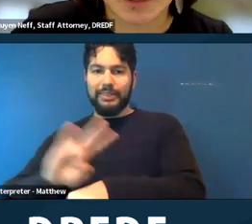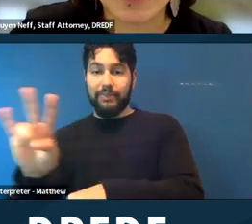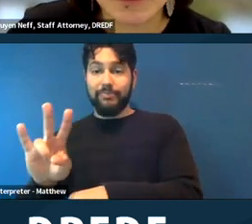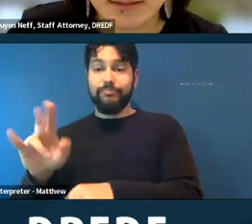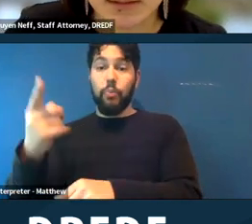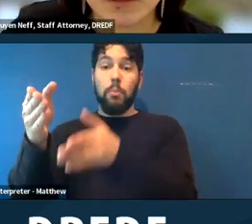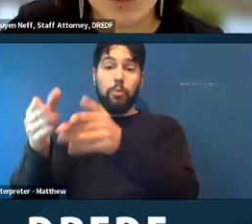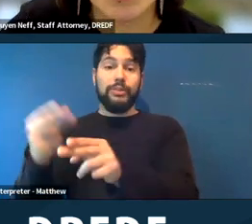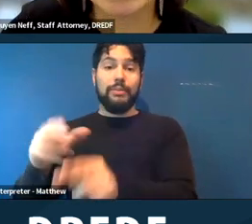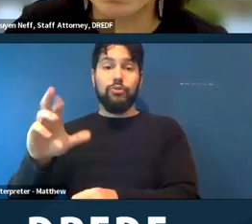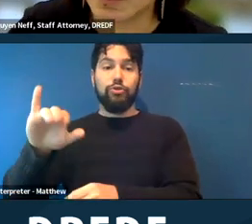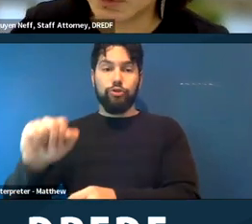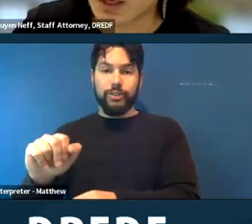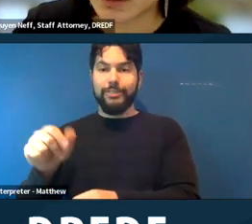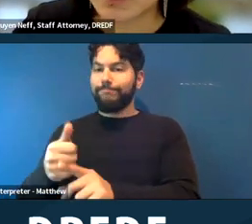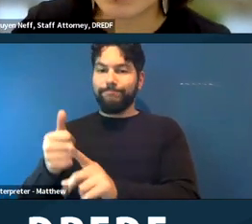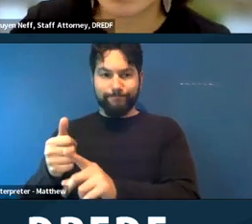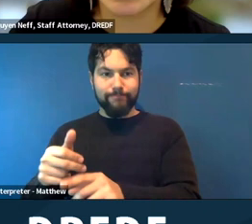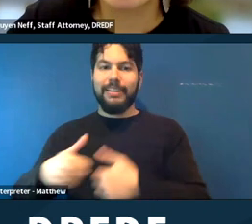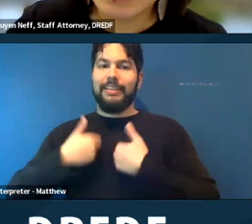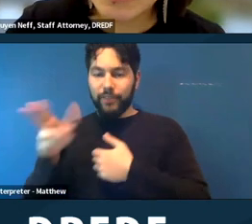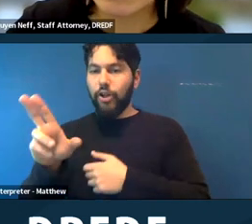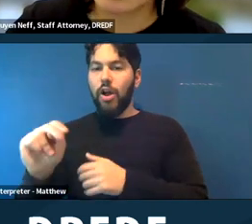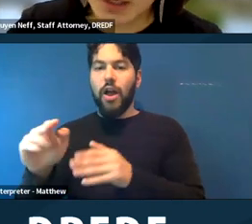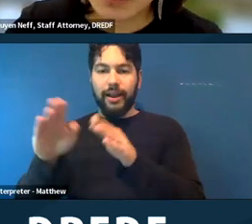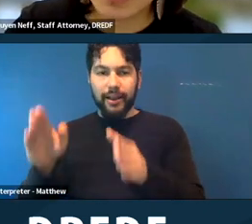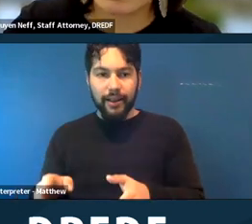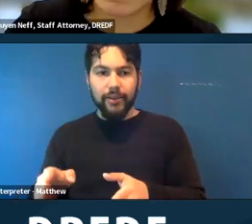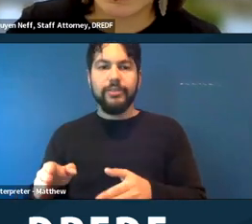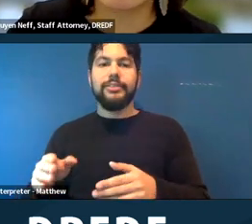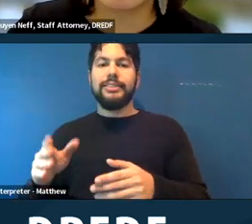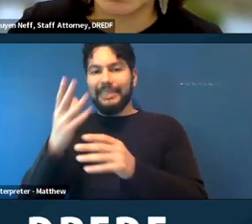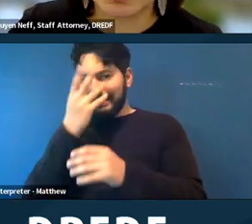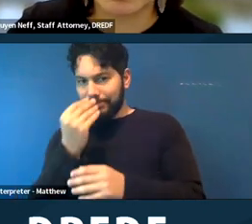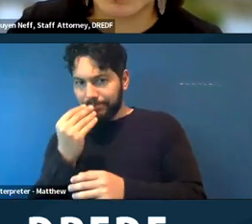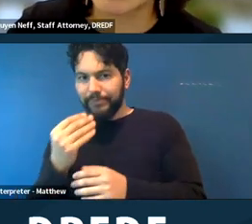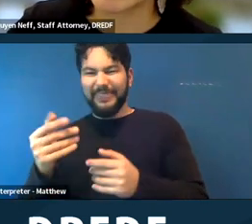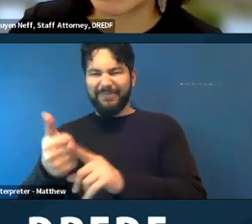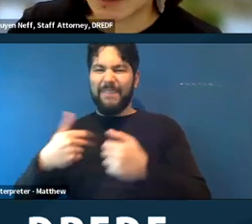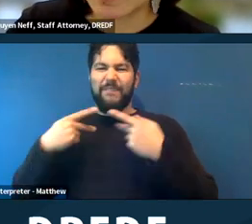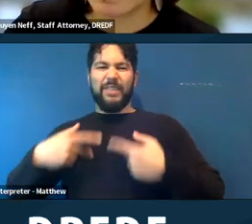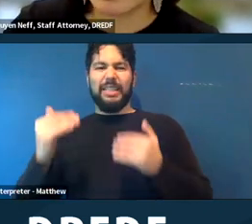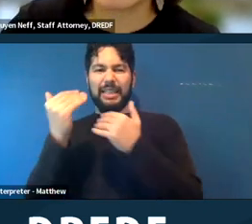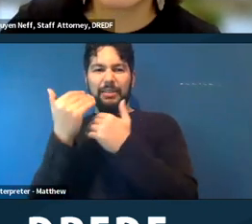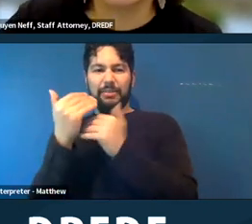and assistance to move their belongings. Chris has a friend that can help them move at 10 a.m.